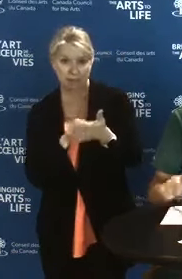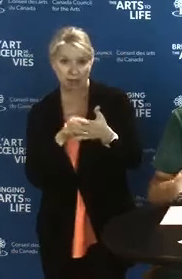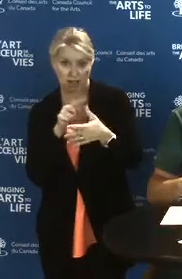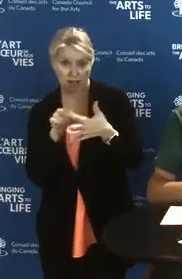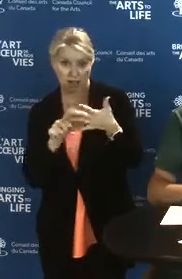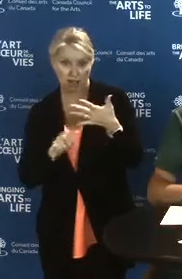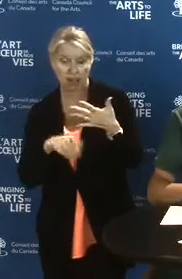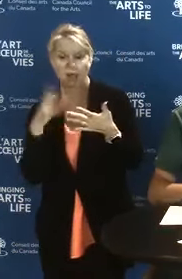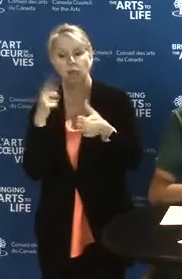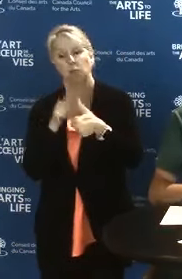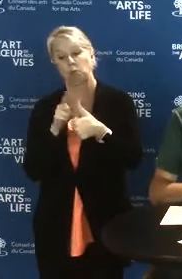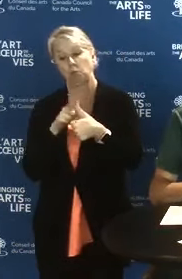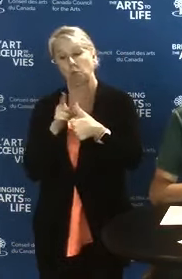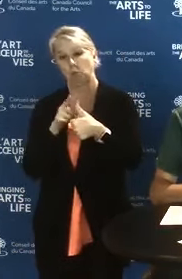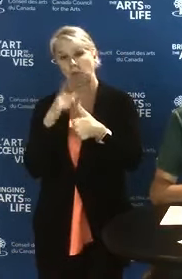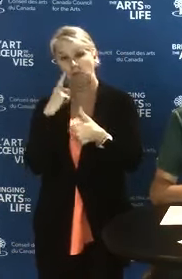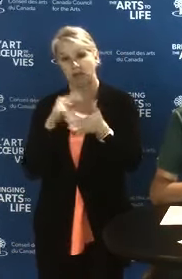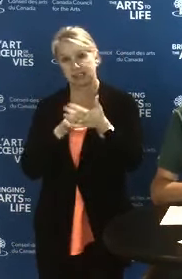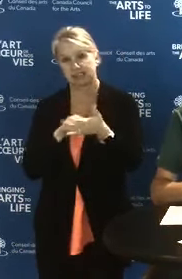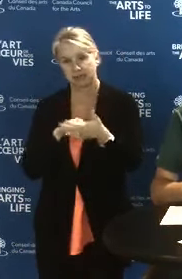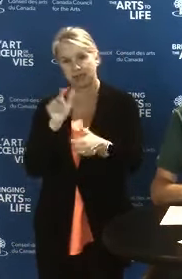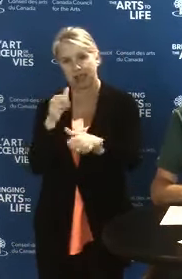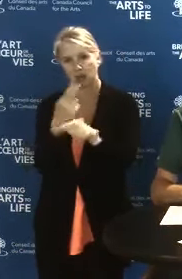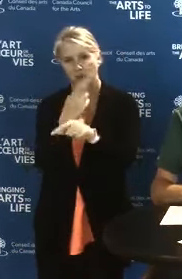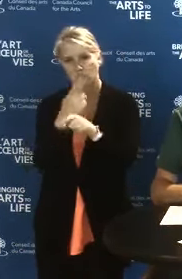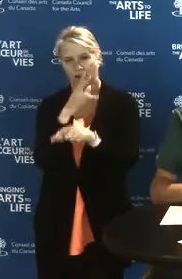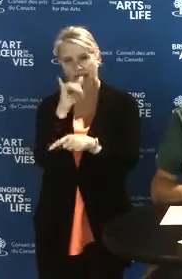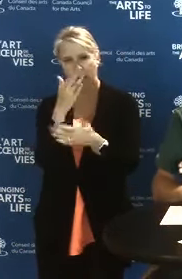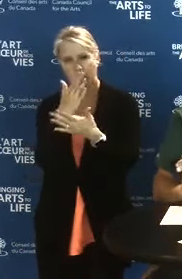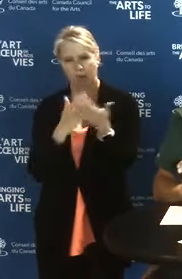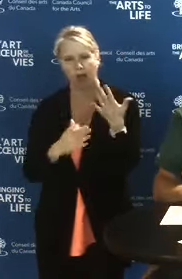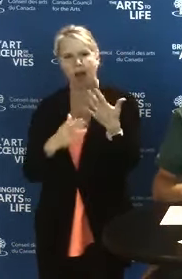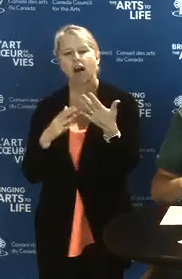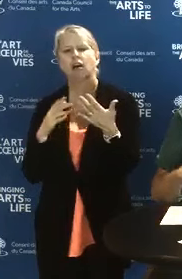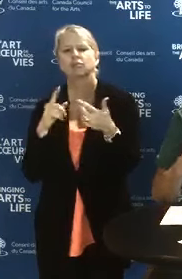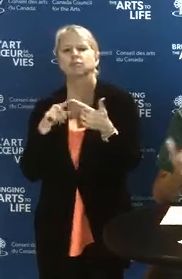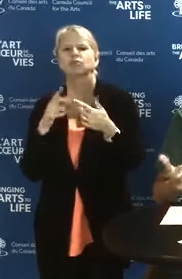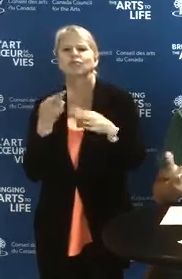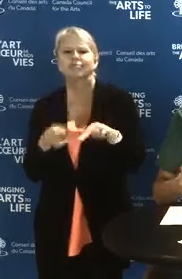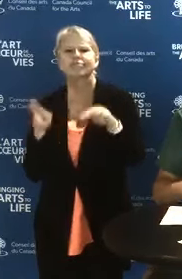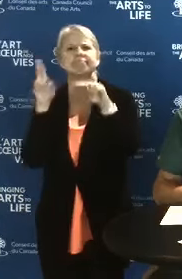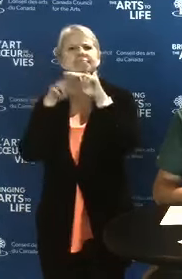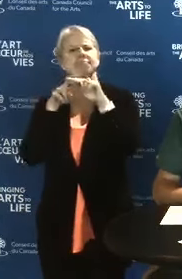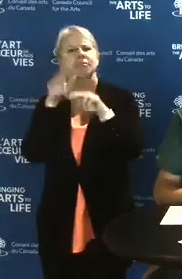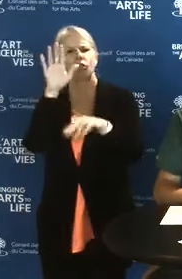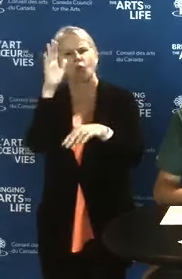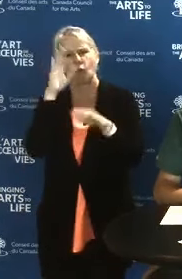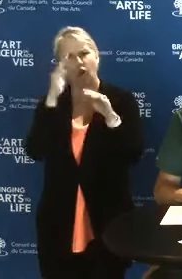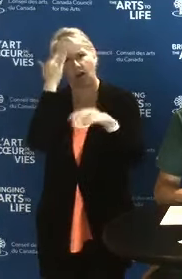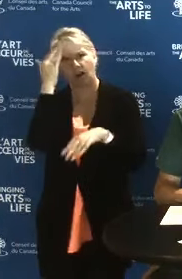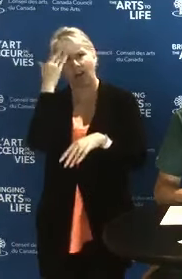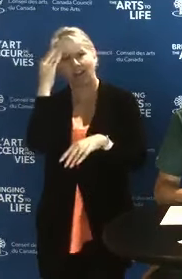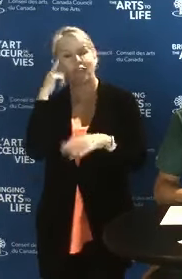First, you can use this component to gain knowledge. Think about group training on strategic issues.